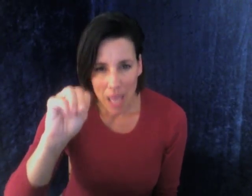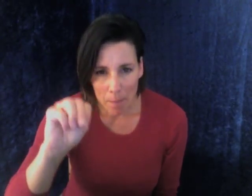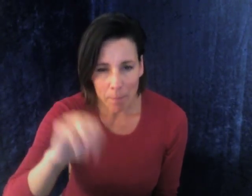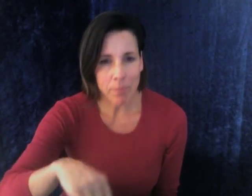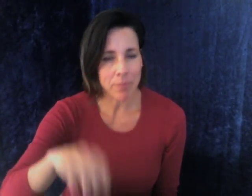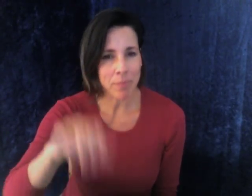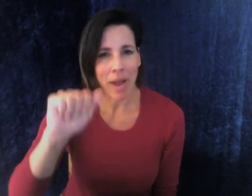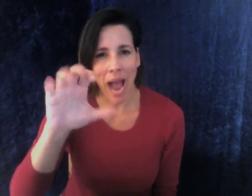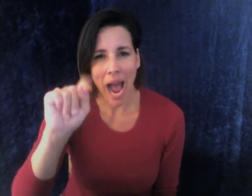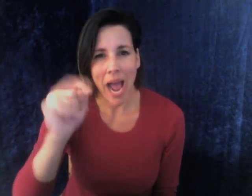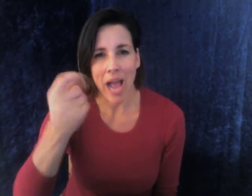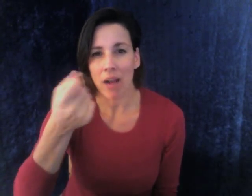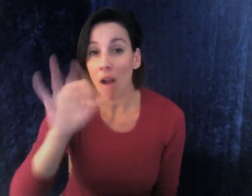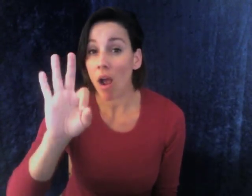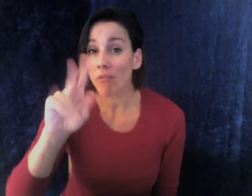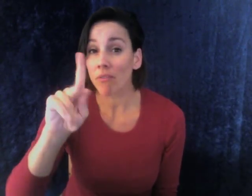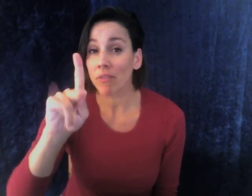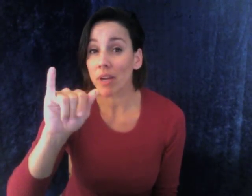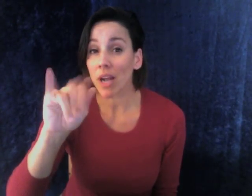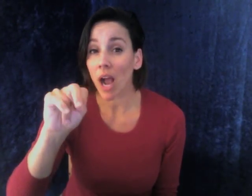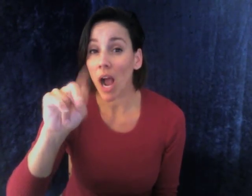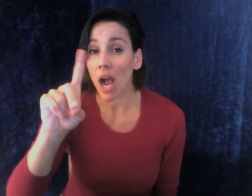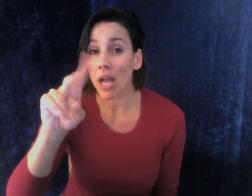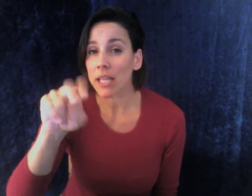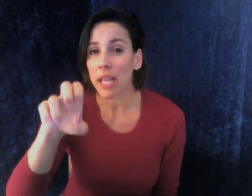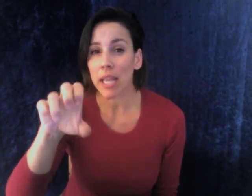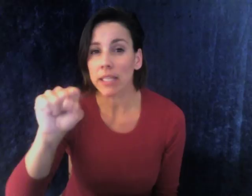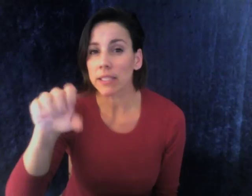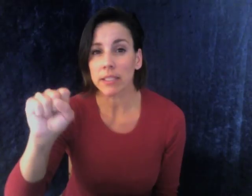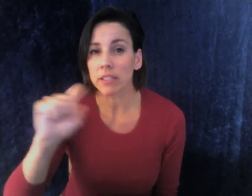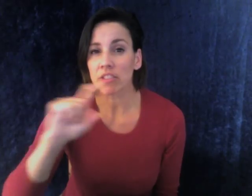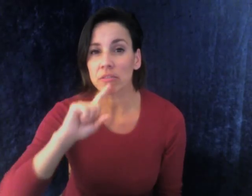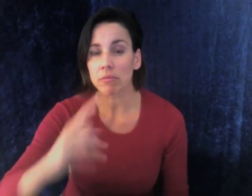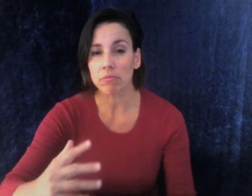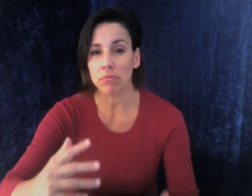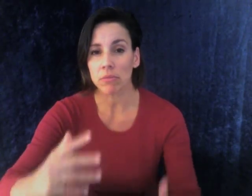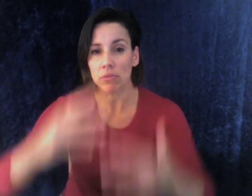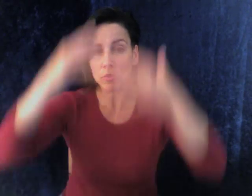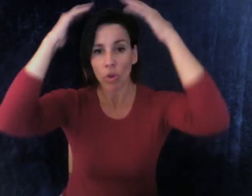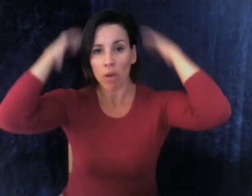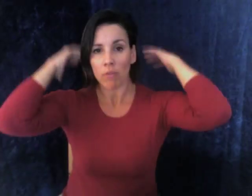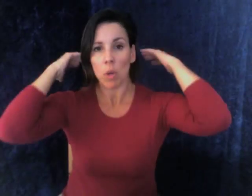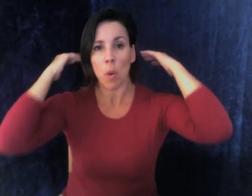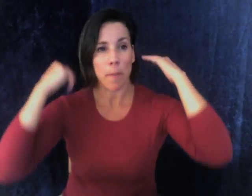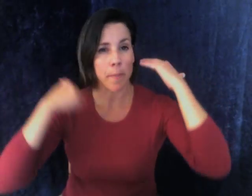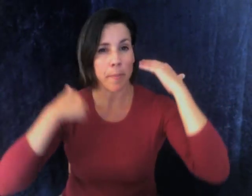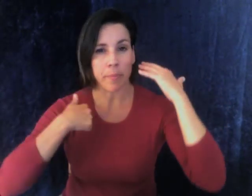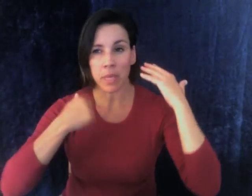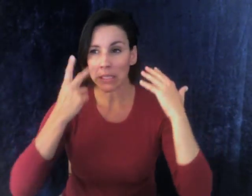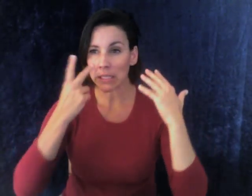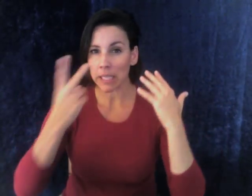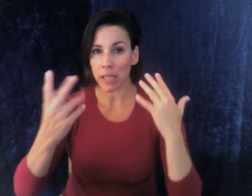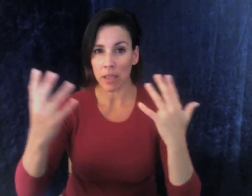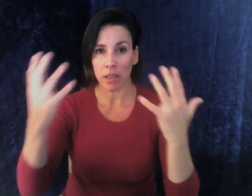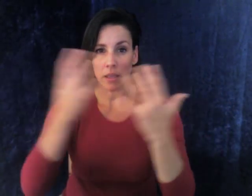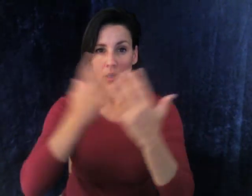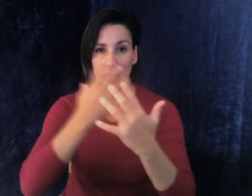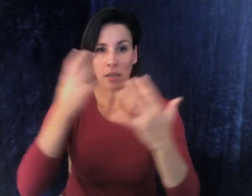an amazing random act of kindness. I am overwhelmed by witnessing this